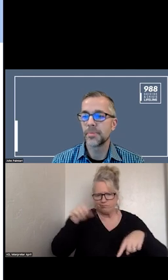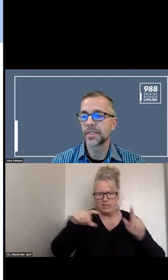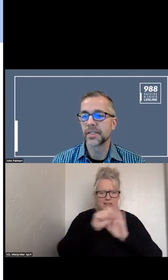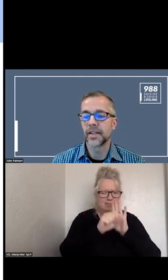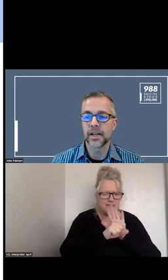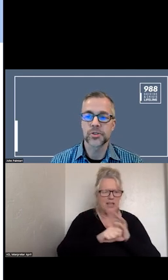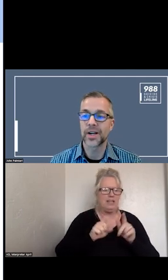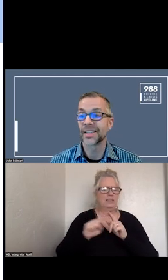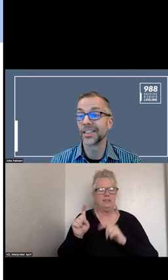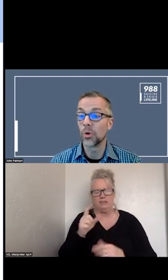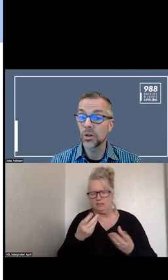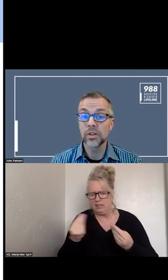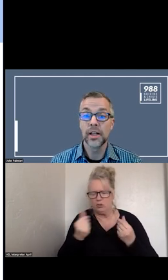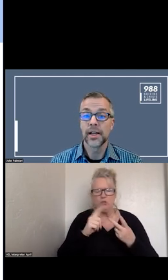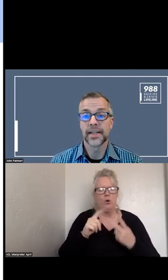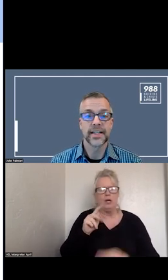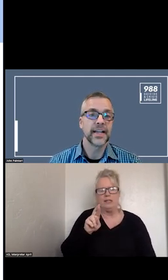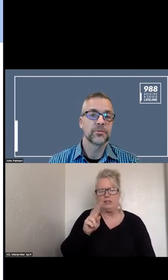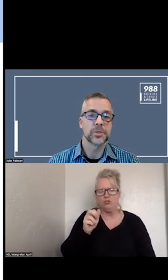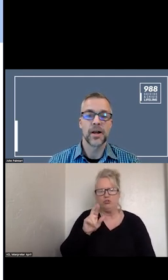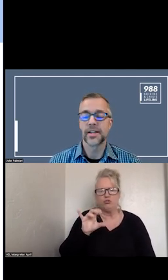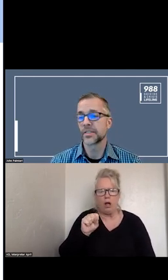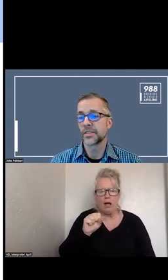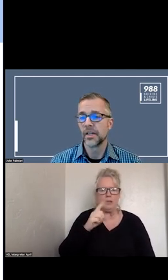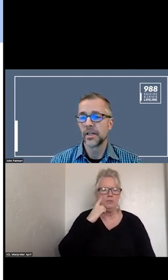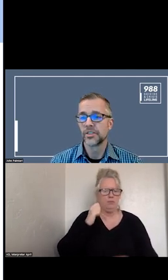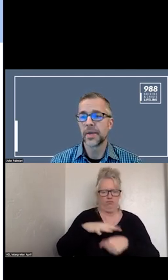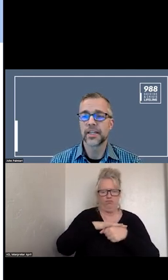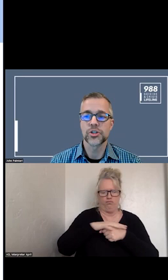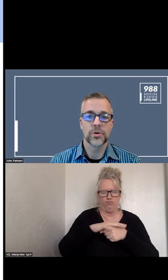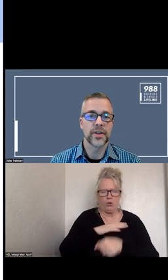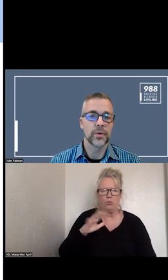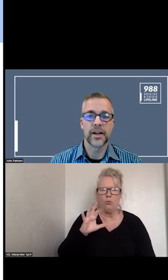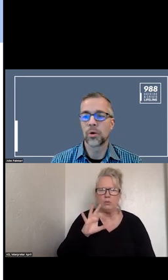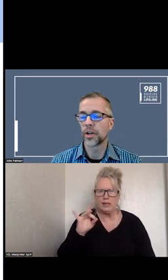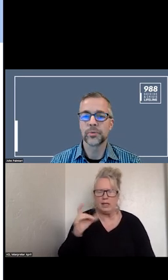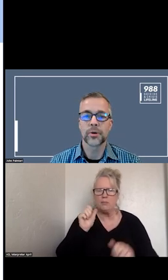TRIBES AND LOCAL RESPONSE TO MAKING SURE THAT WE ARE WORKING WITH